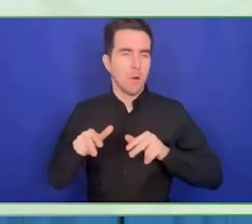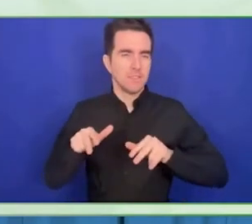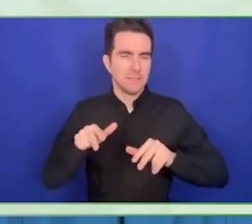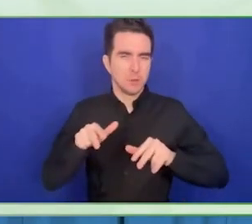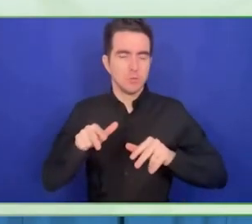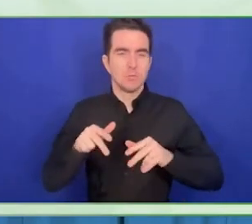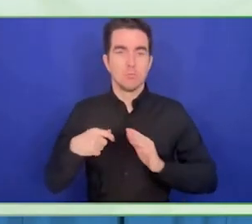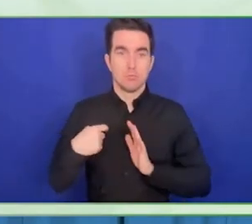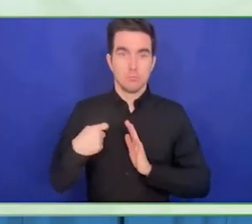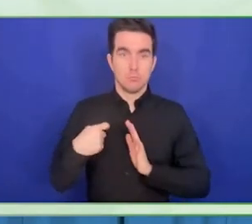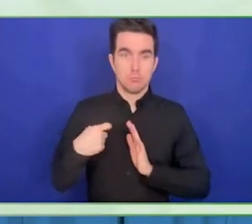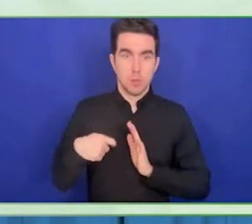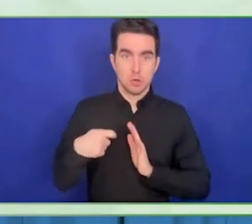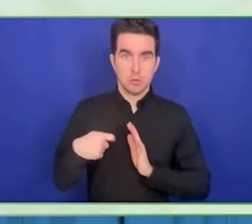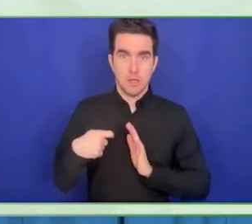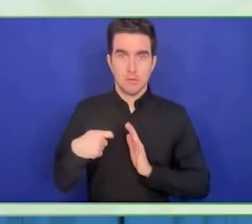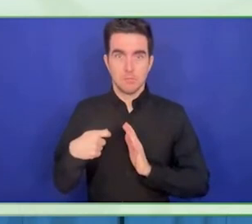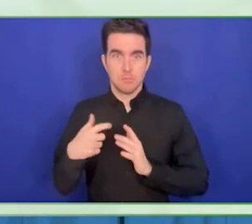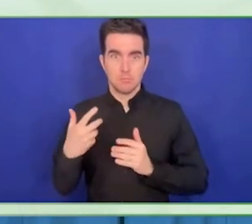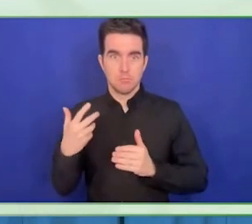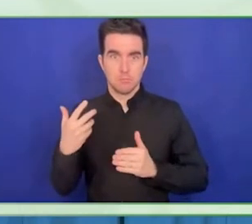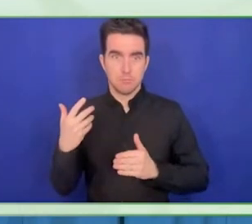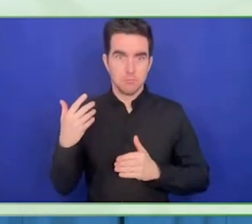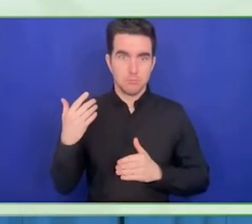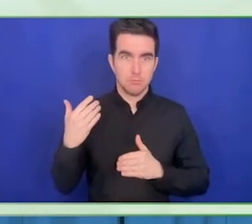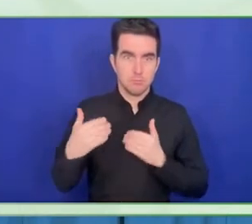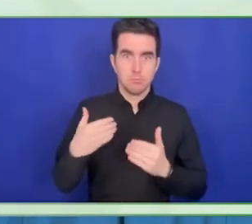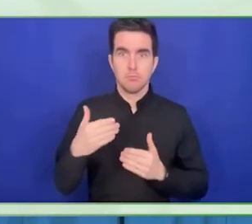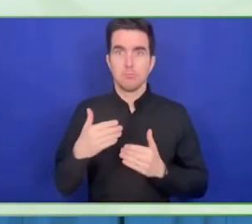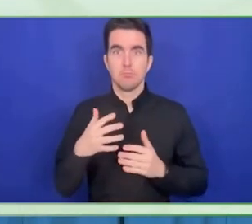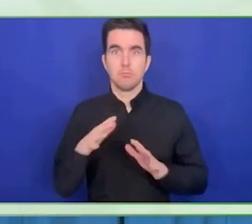The project was implemented last year very recently.